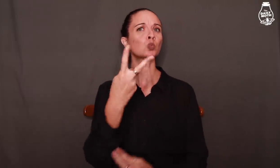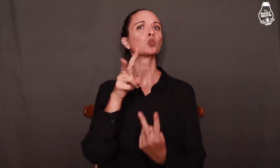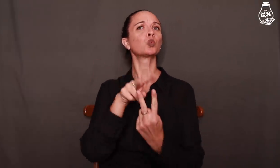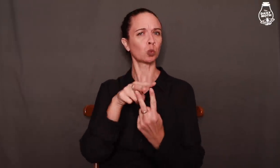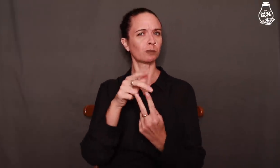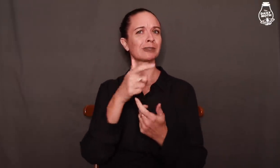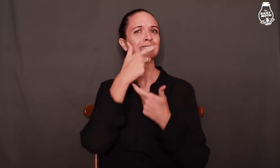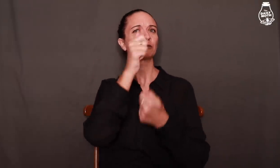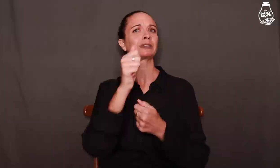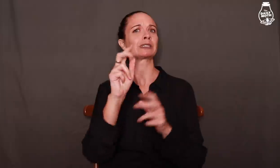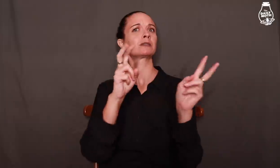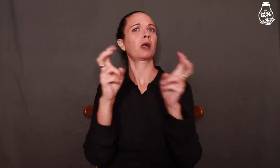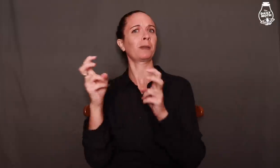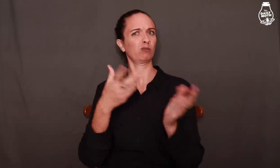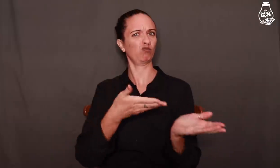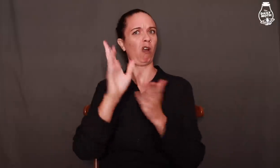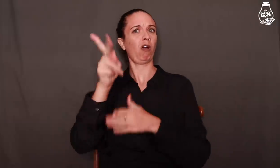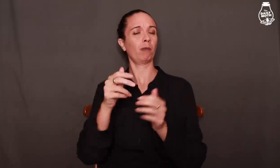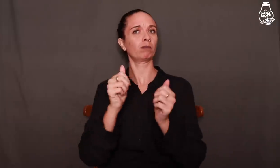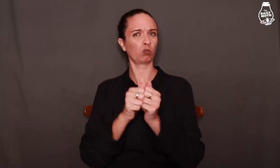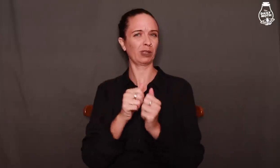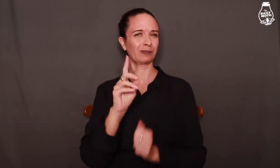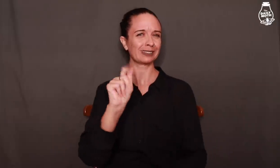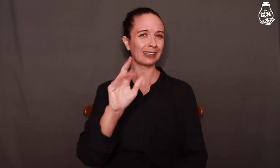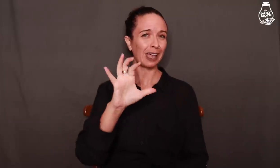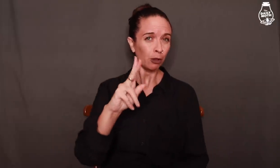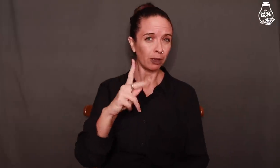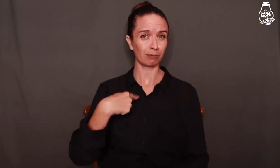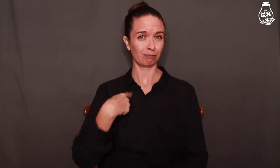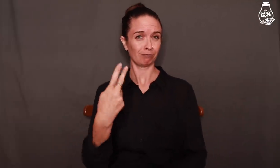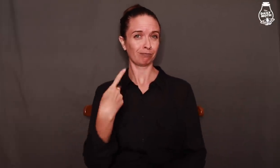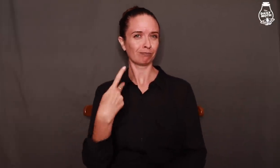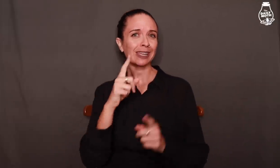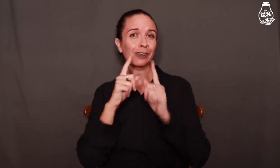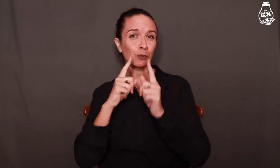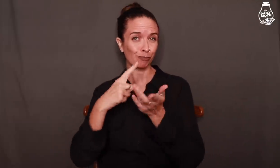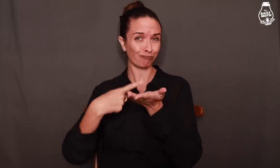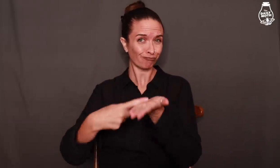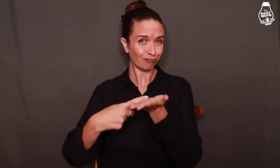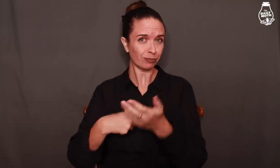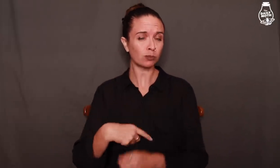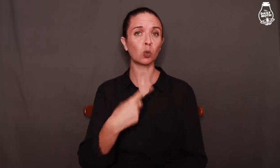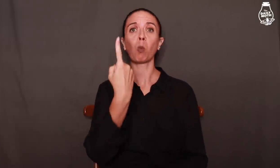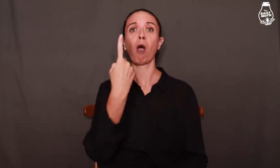Two interesting topics that were also brought up with Darrick during our interview.